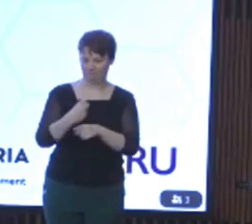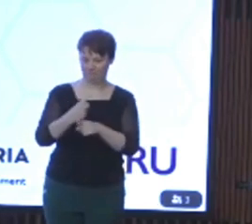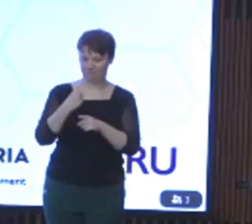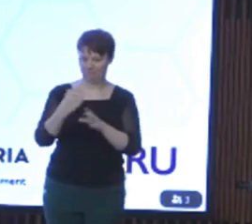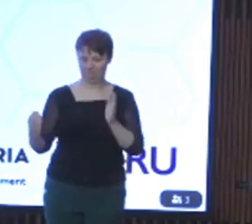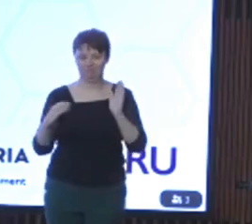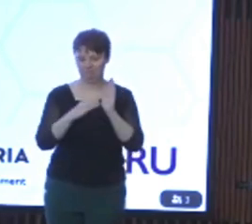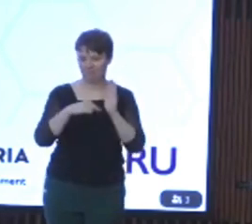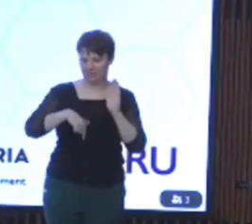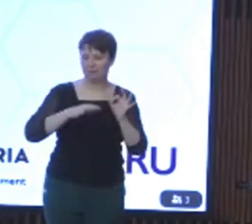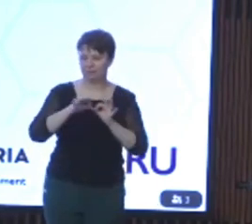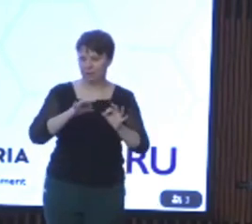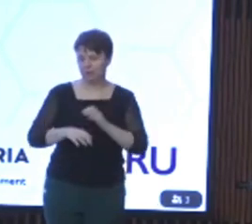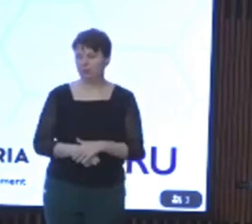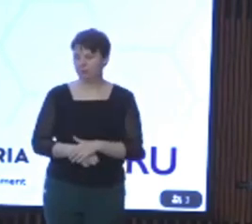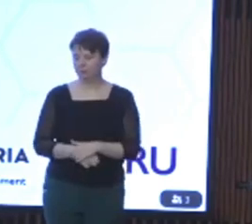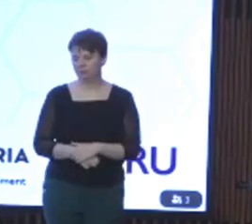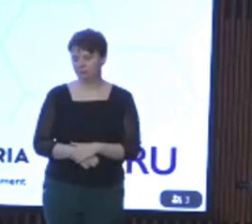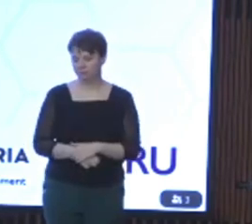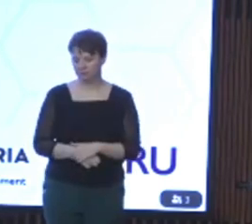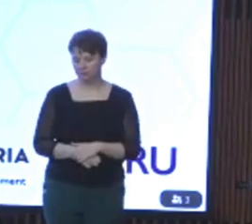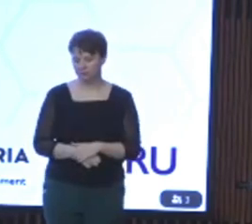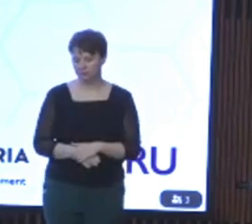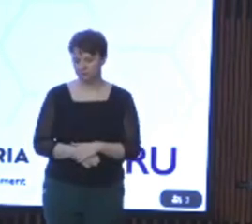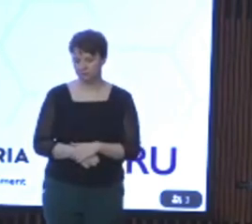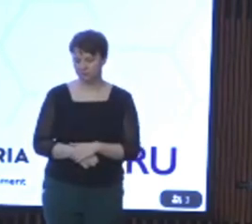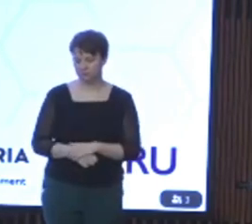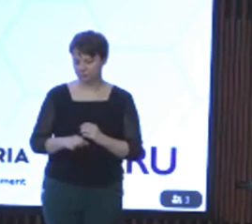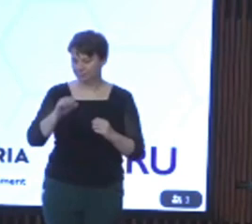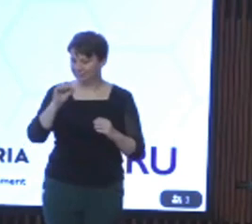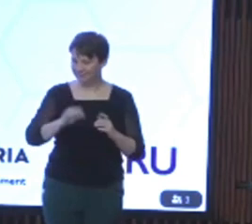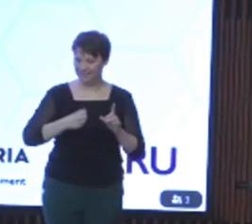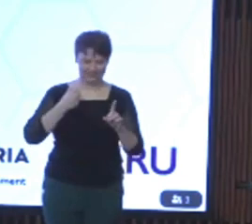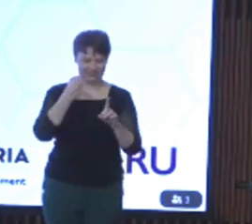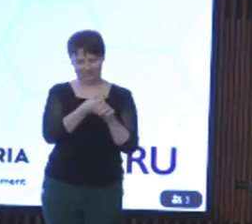this plan over some time. And in addition to the importance of advocacy and self-advocacy,